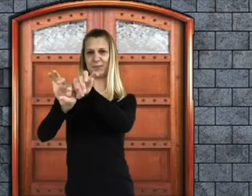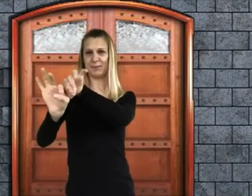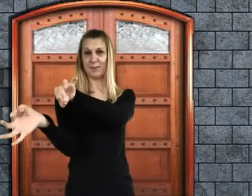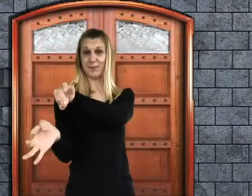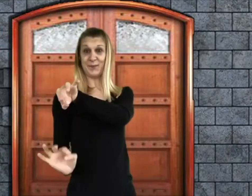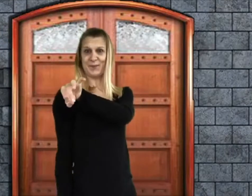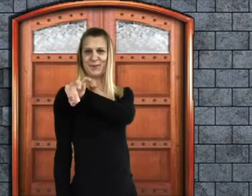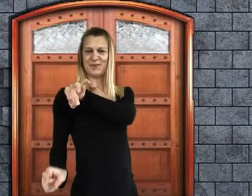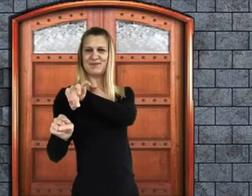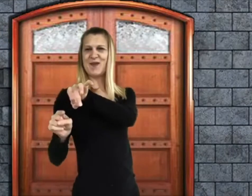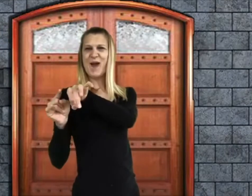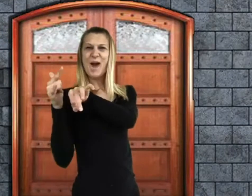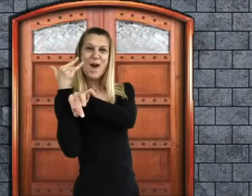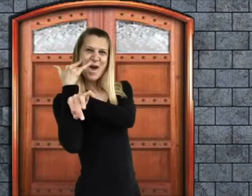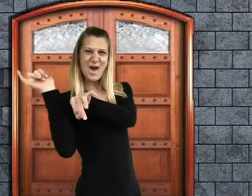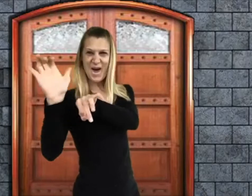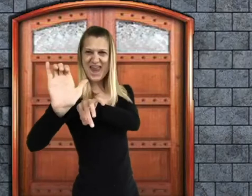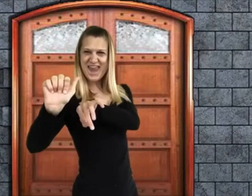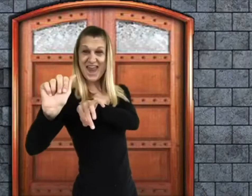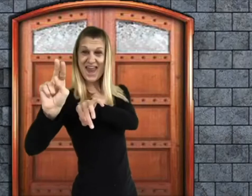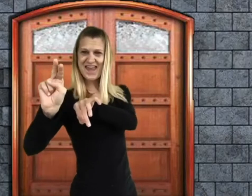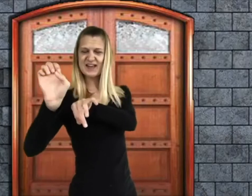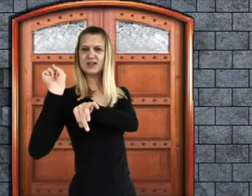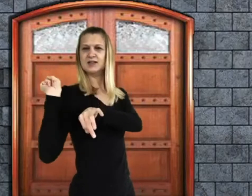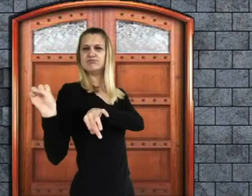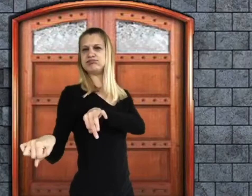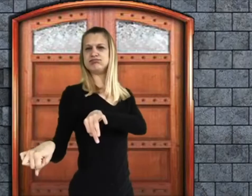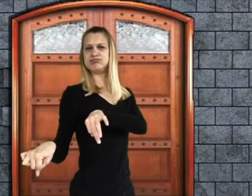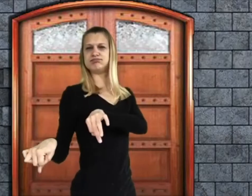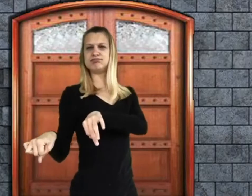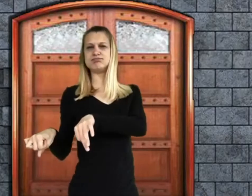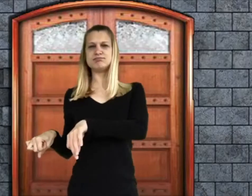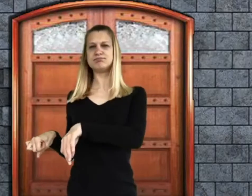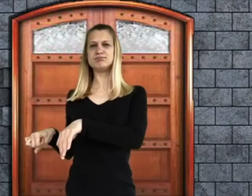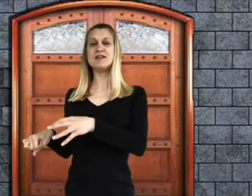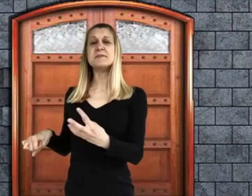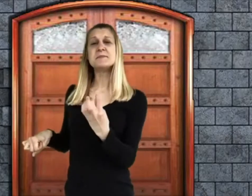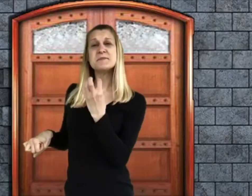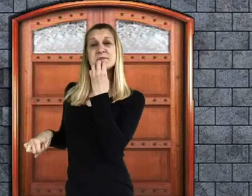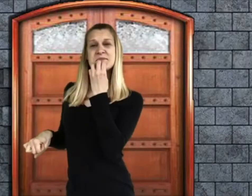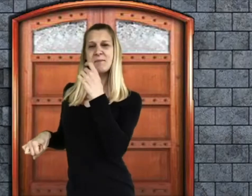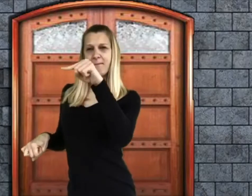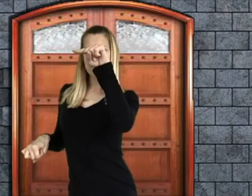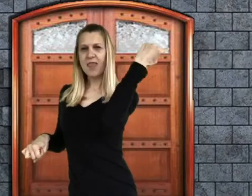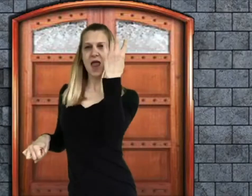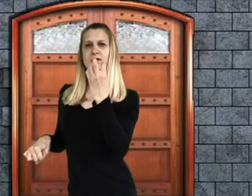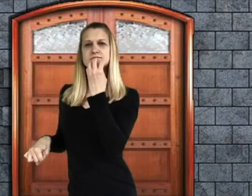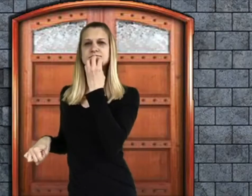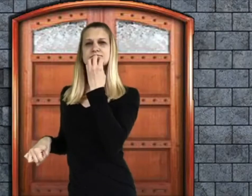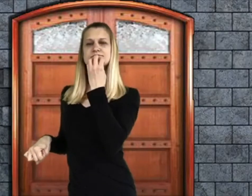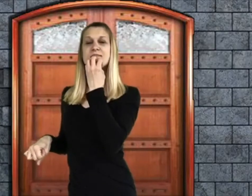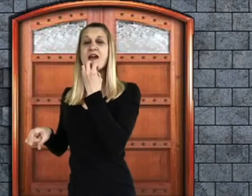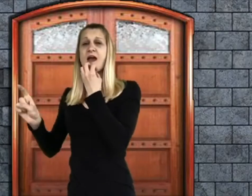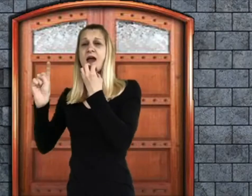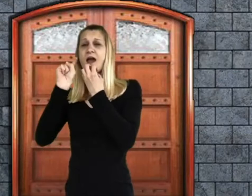And in one hand he carried a fine gold-topped walking cane. Covering his chin, there was a small, neat, pointed black beard — a goatee.